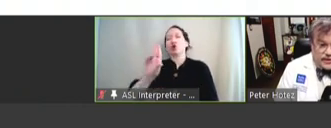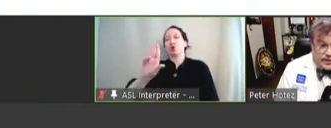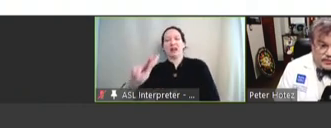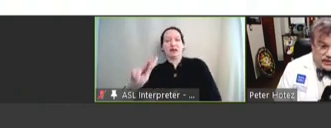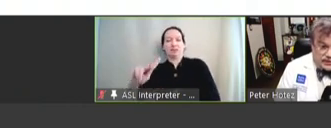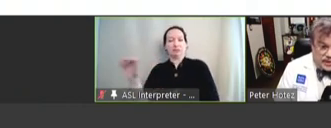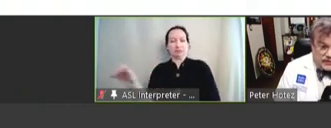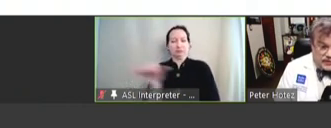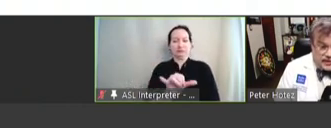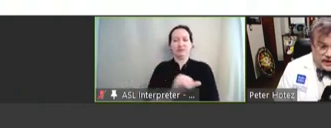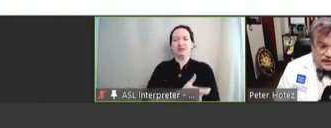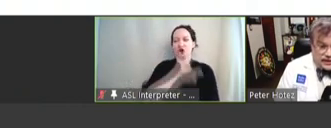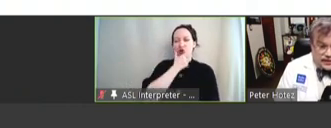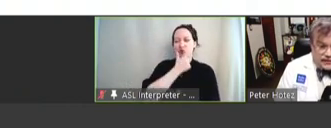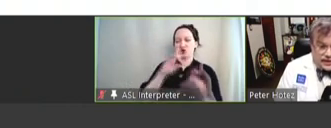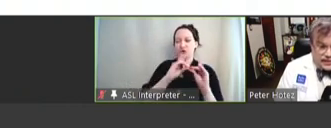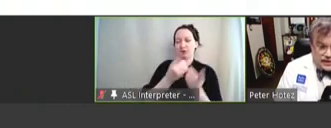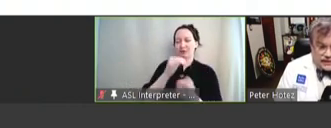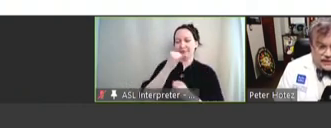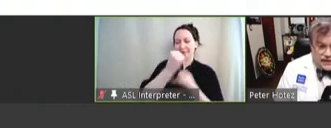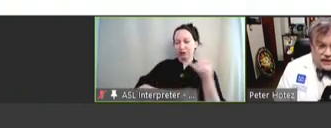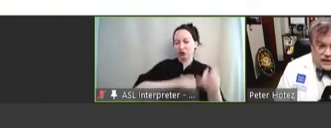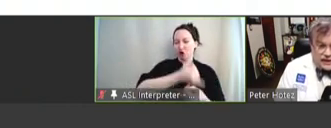the British Department for International Development, DFID,